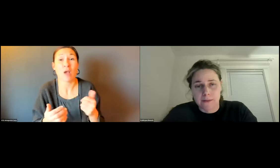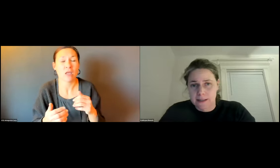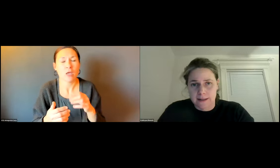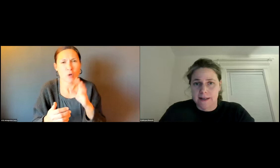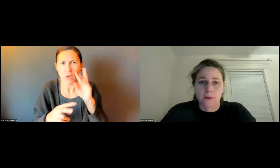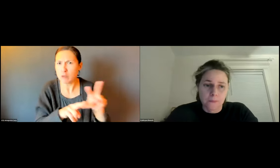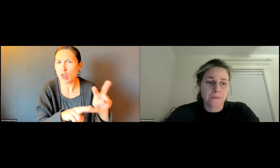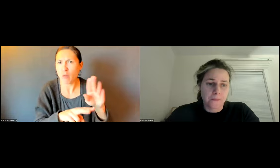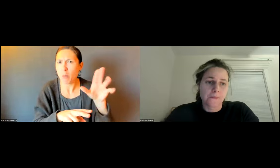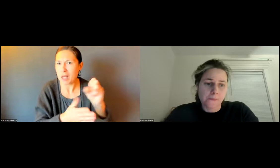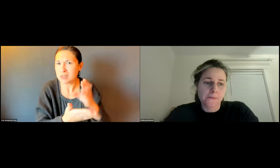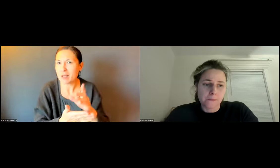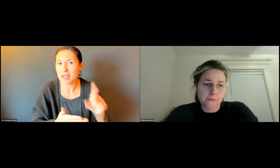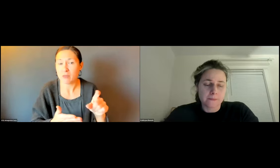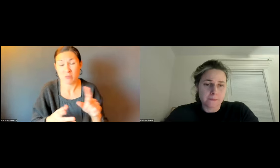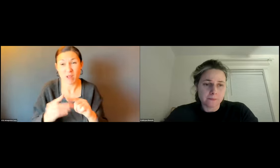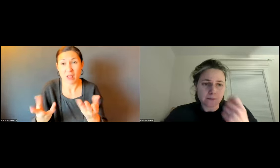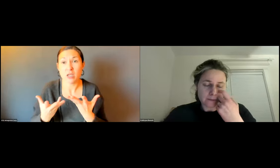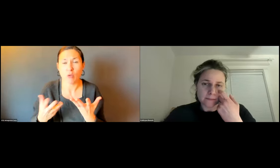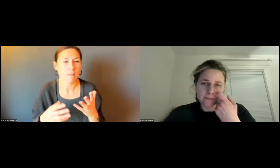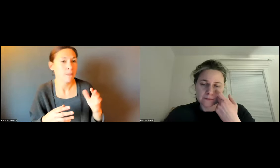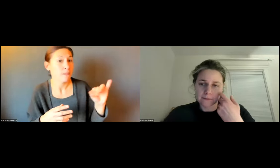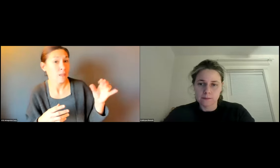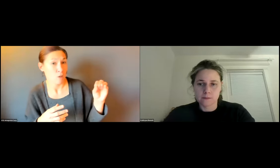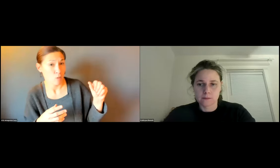I WOULD LOVE TO LOOK AT AND INVESTIGATE THE BUS STOPS.